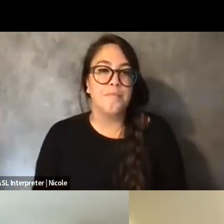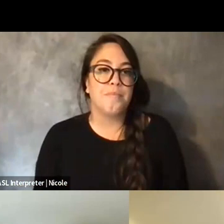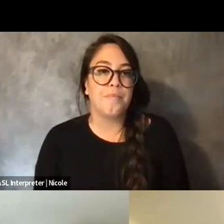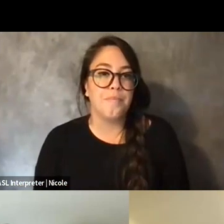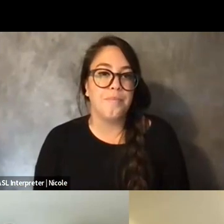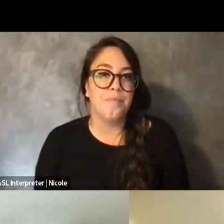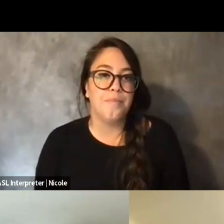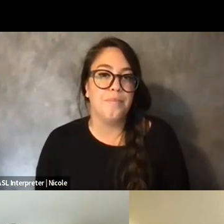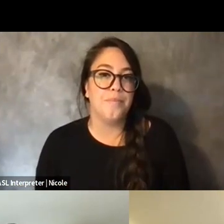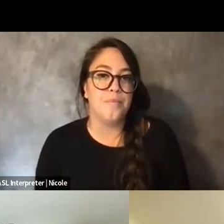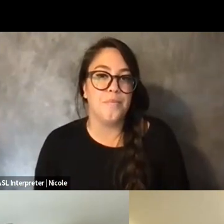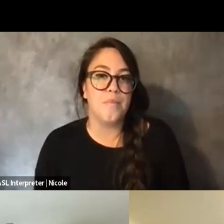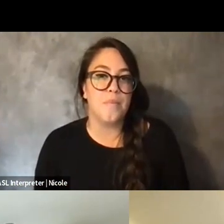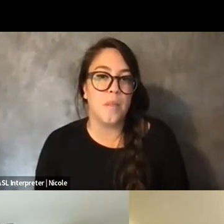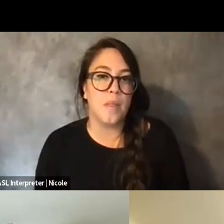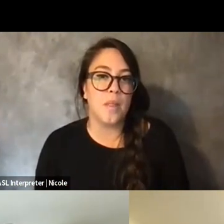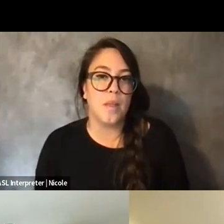reified why I'm committed to this work.